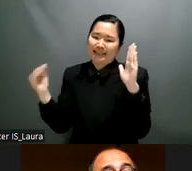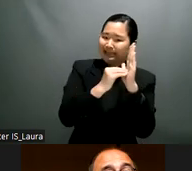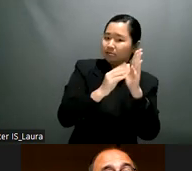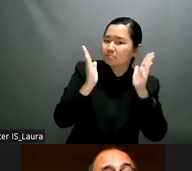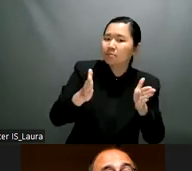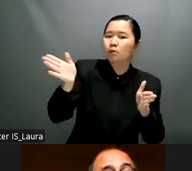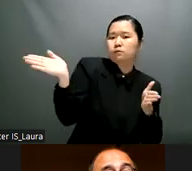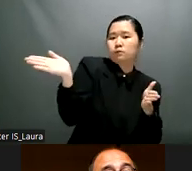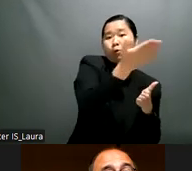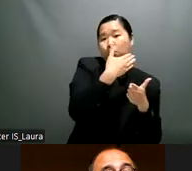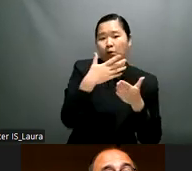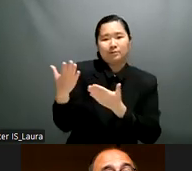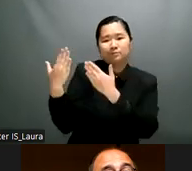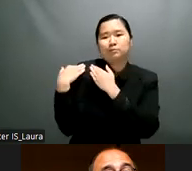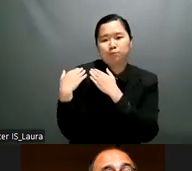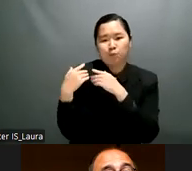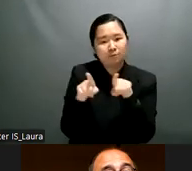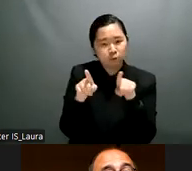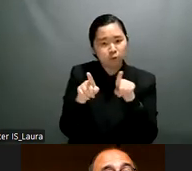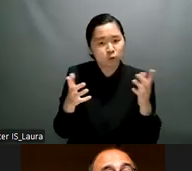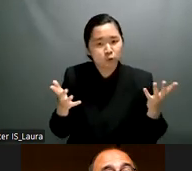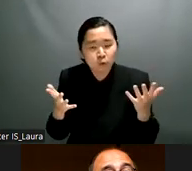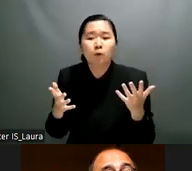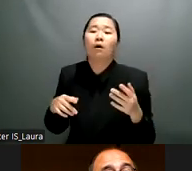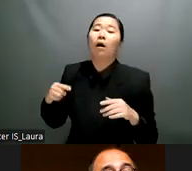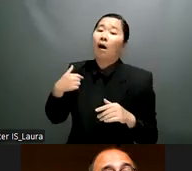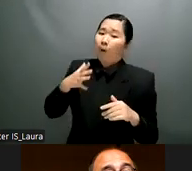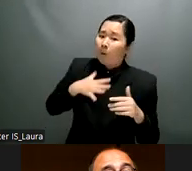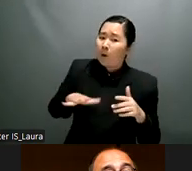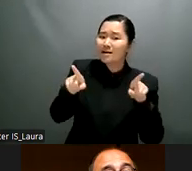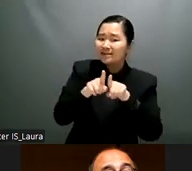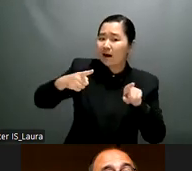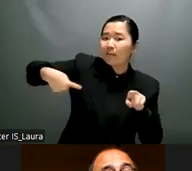to become a central issue among the cross disability movement this is very important